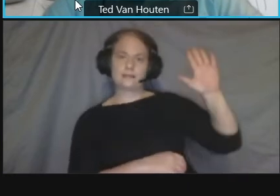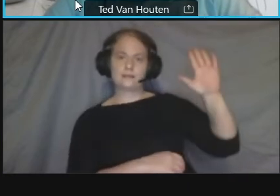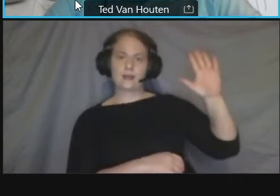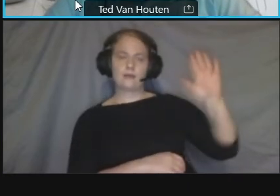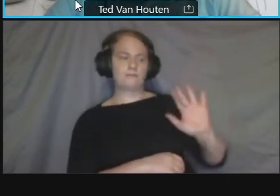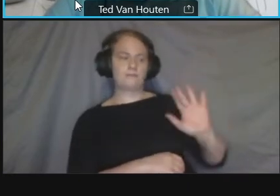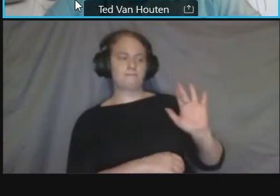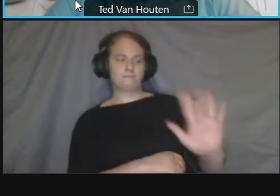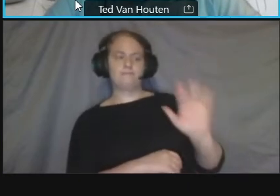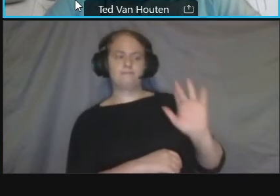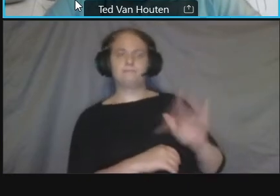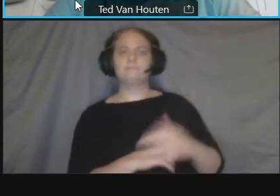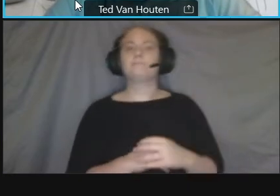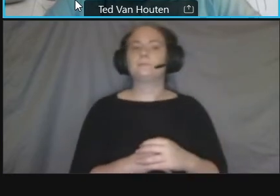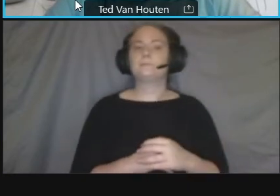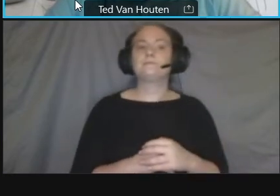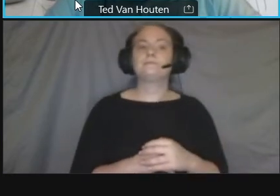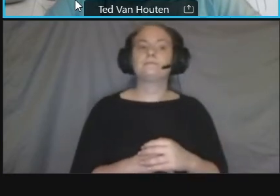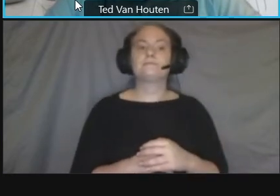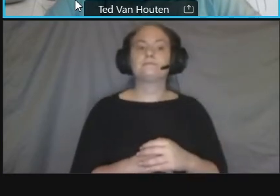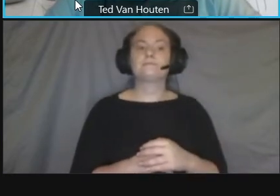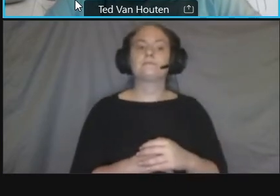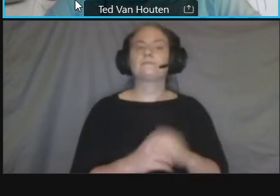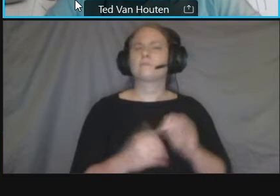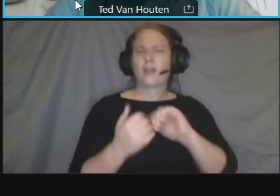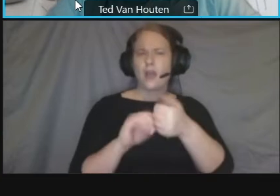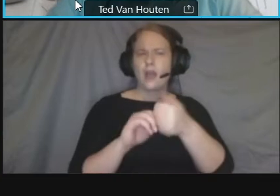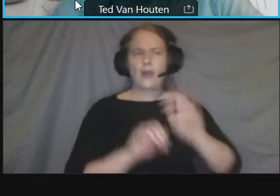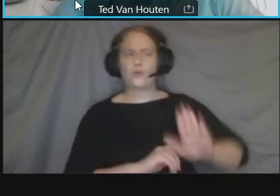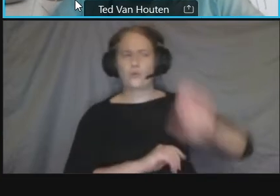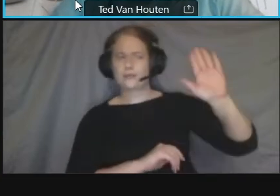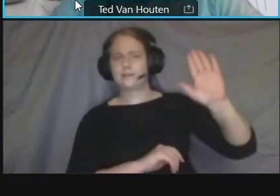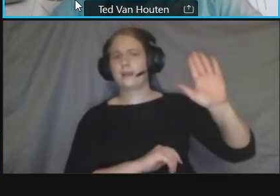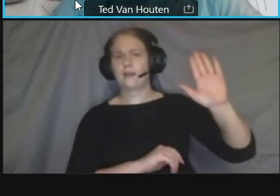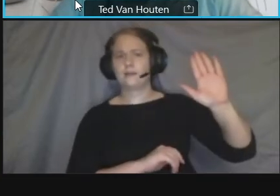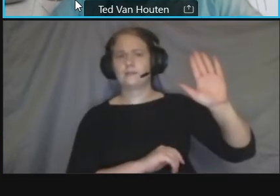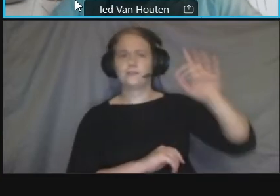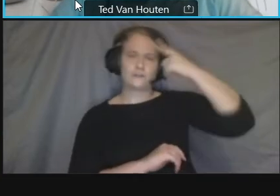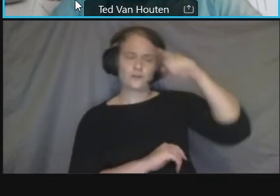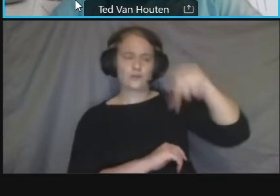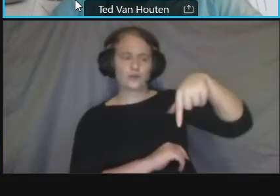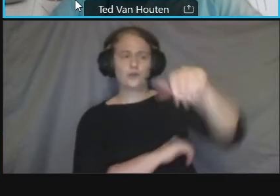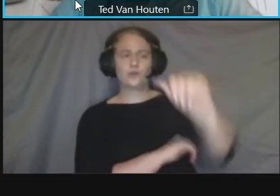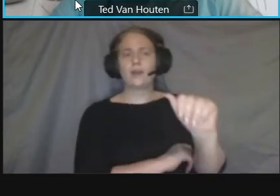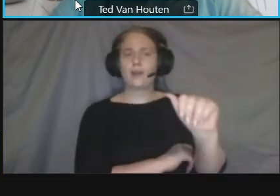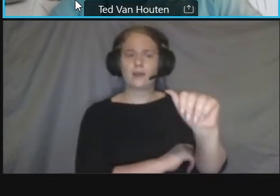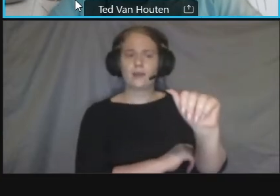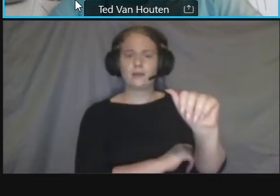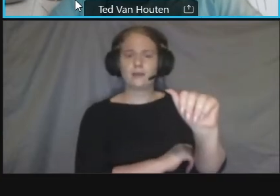during the presentation use the q a feature and that's all information on how to use that